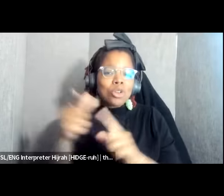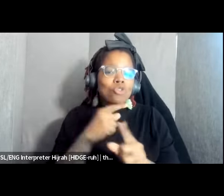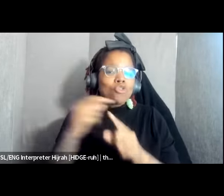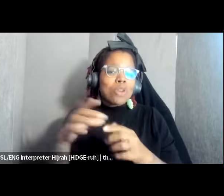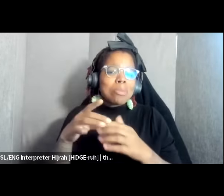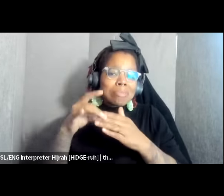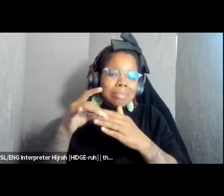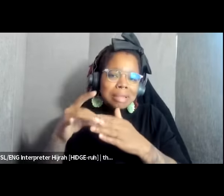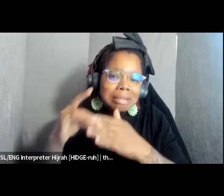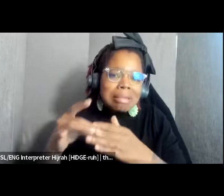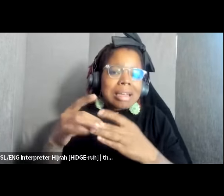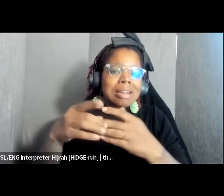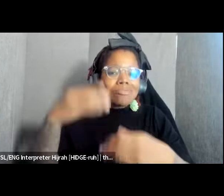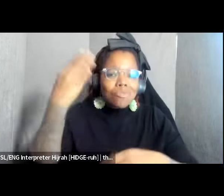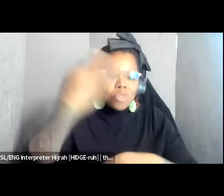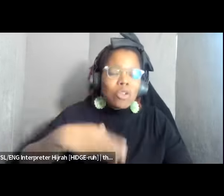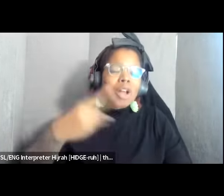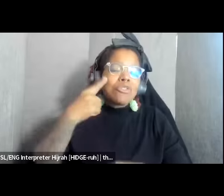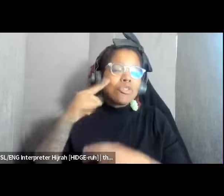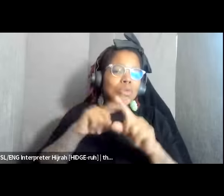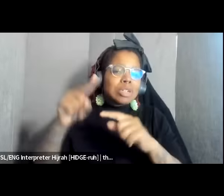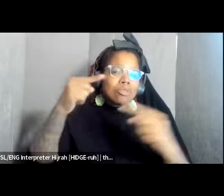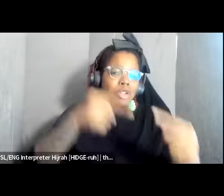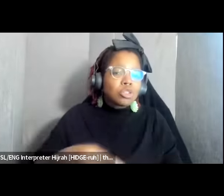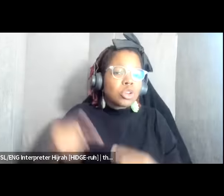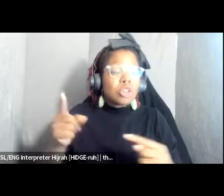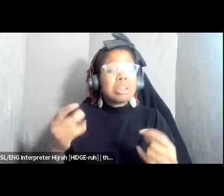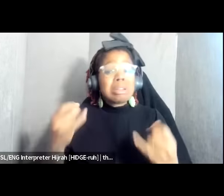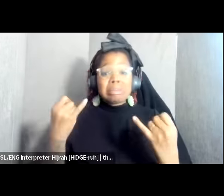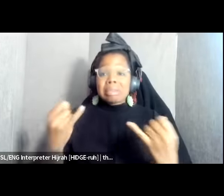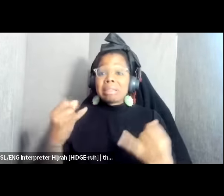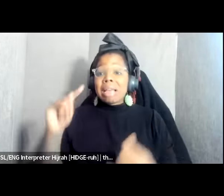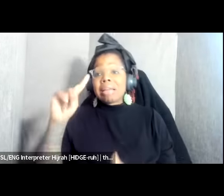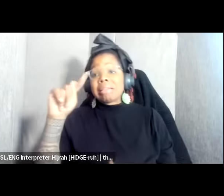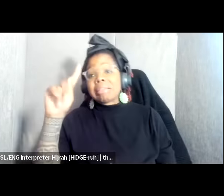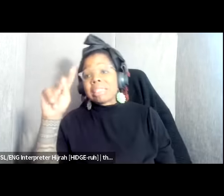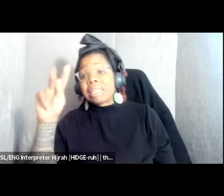hearing about these struggles wherever we turn on the TV and oftentimes the TV and the media